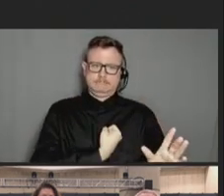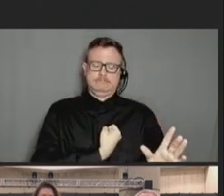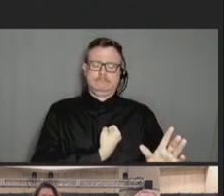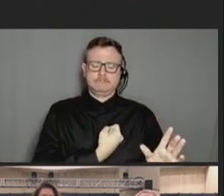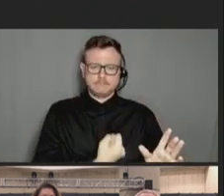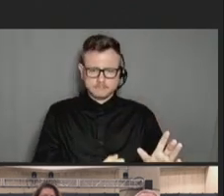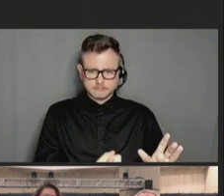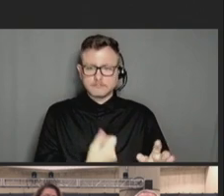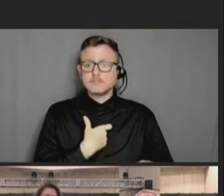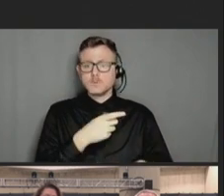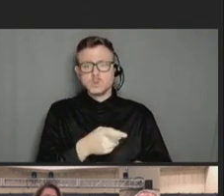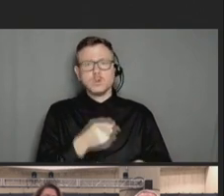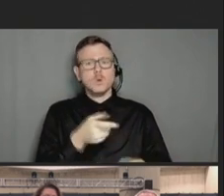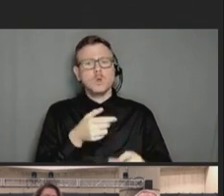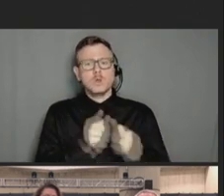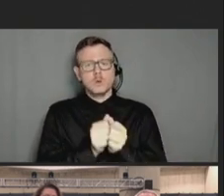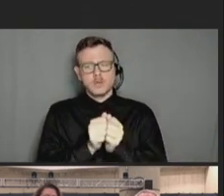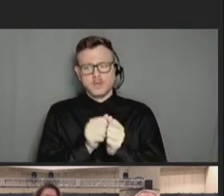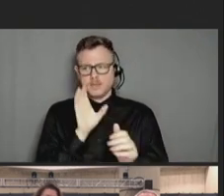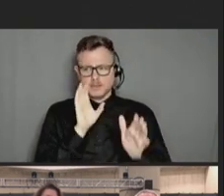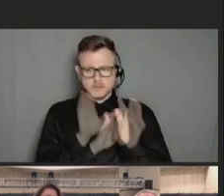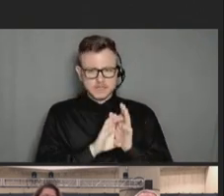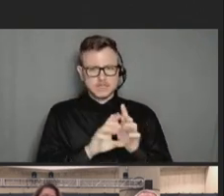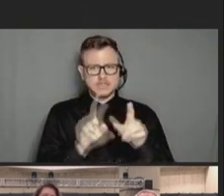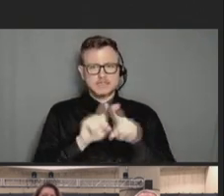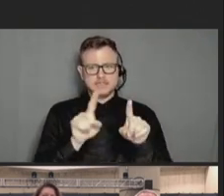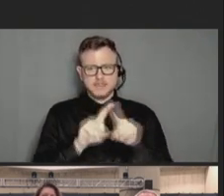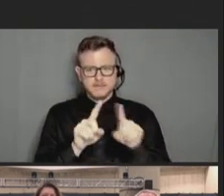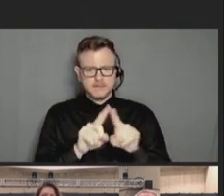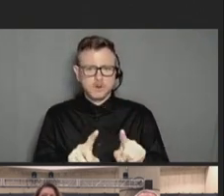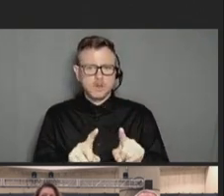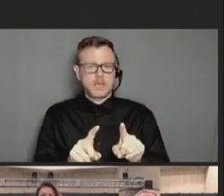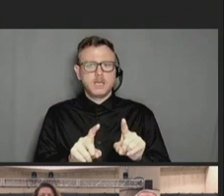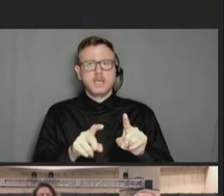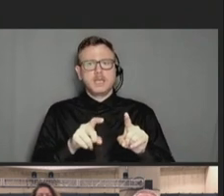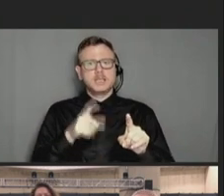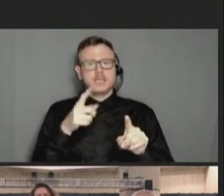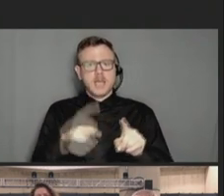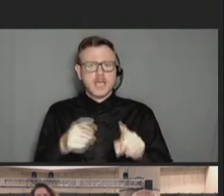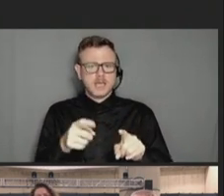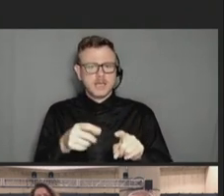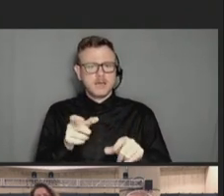the new, you know, 20-valent conjugate pneumococcal vaccine. Those pictures are little harder